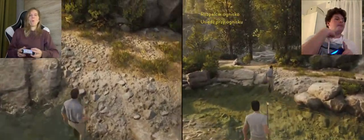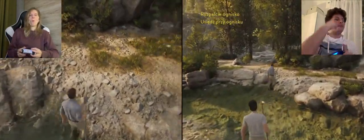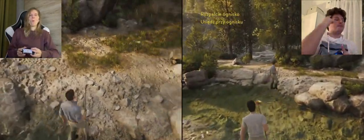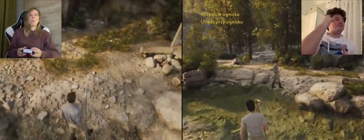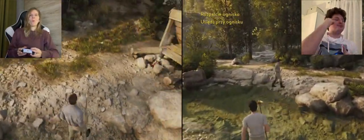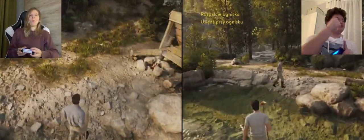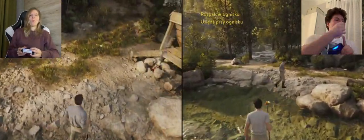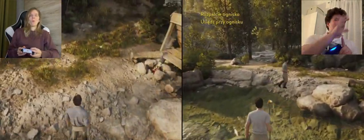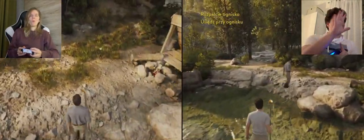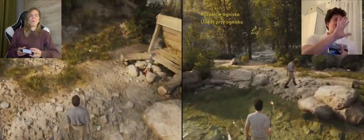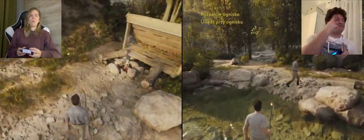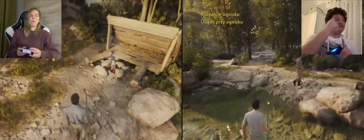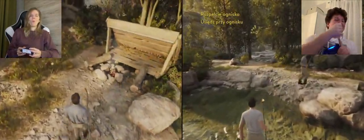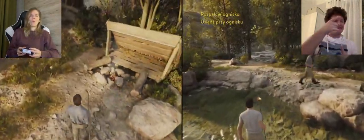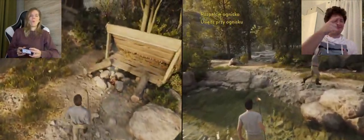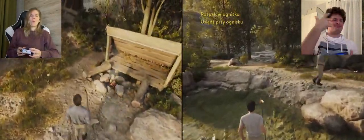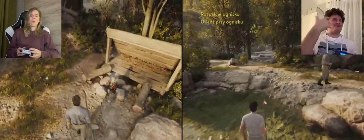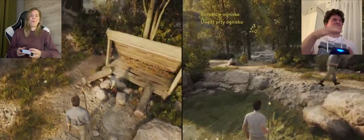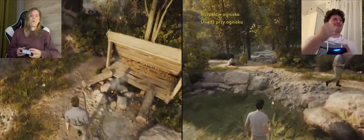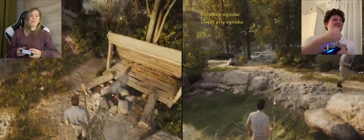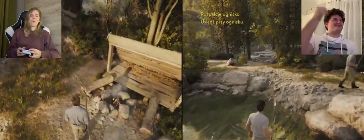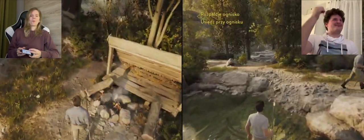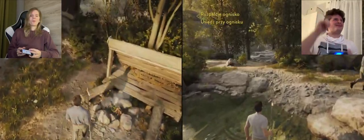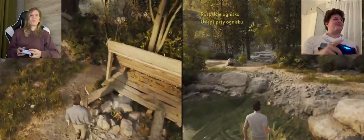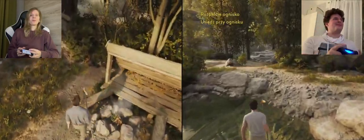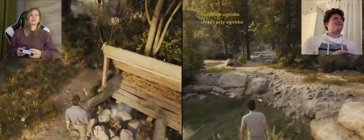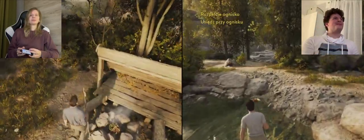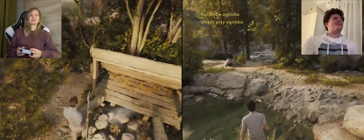A: I was supposed to collect a tree and yet I got a stick and that's why I changed my task.